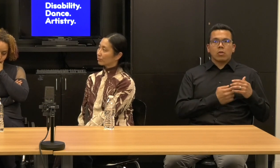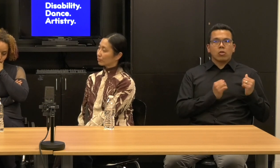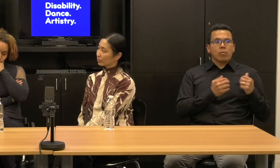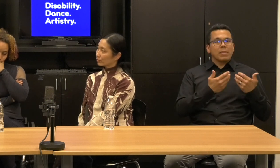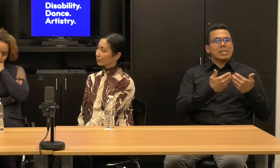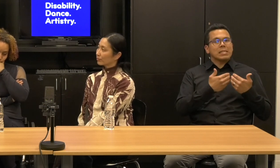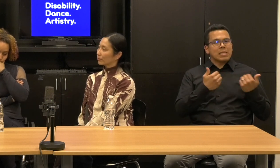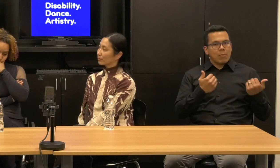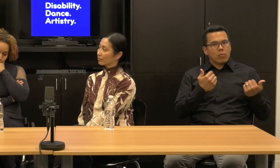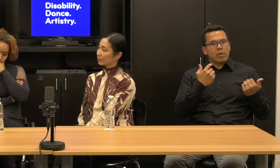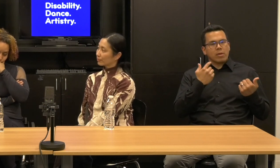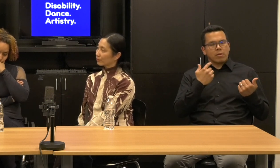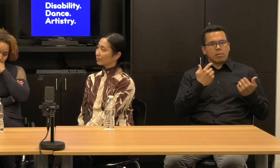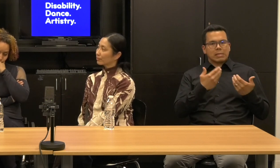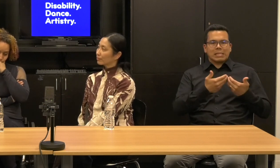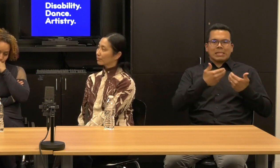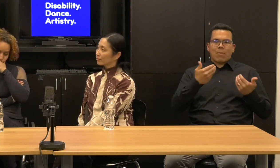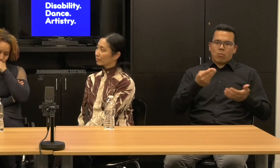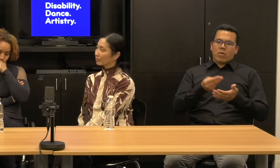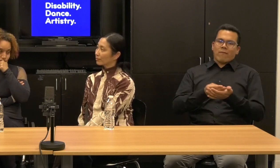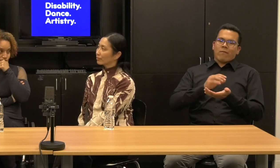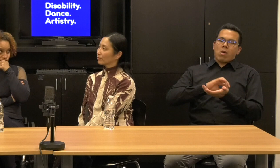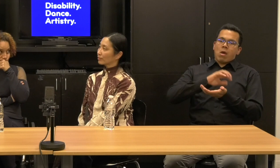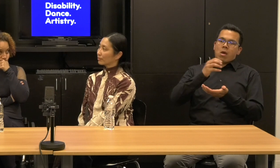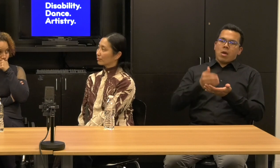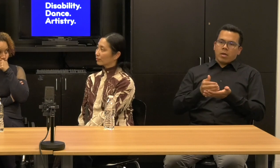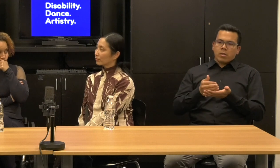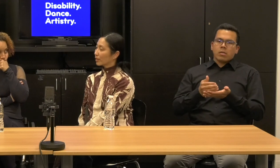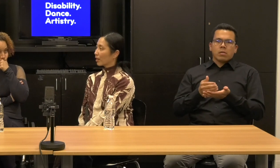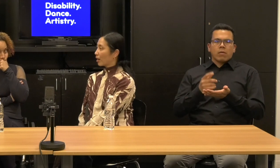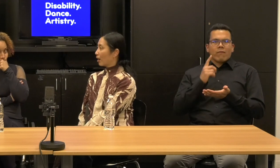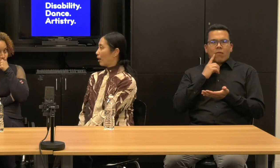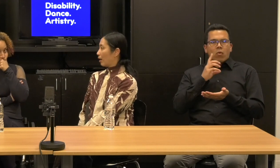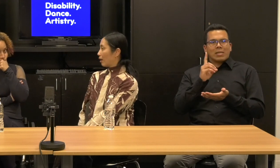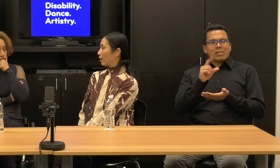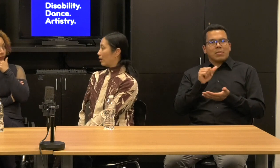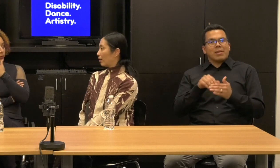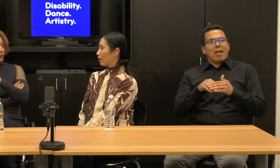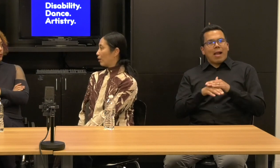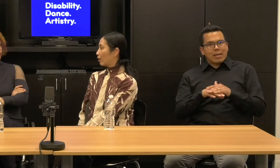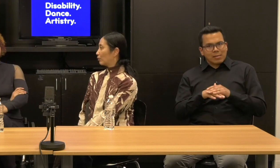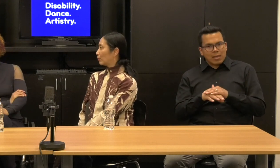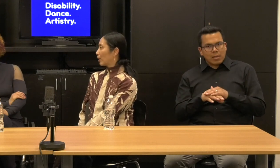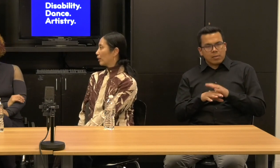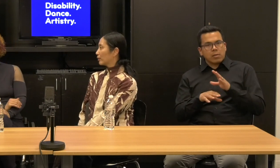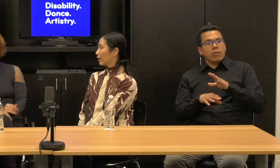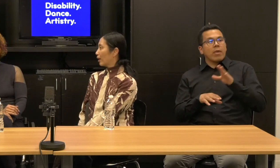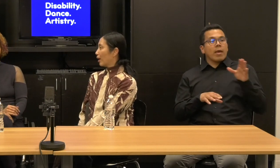funds that would not then put disability dance makers that okay,